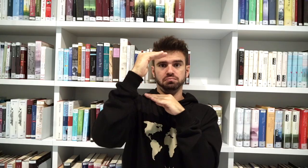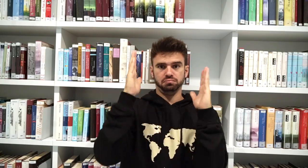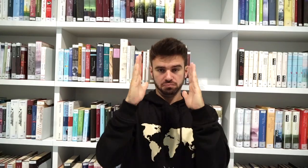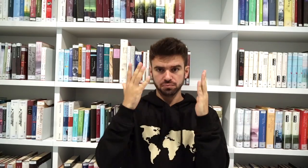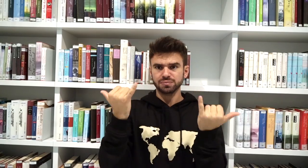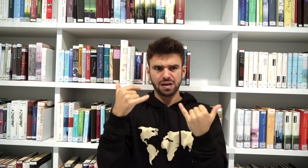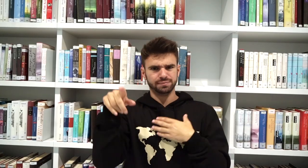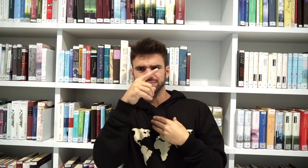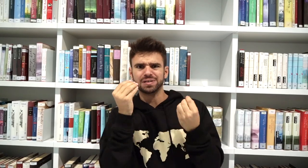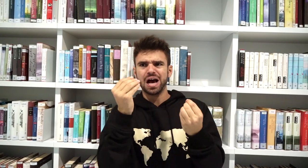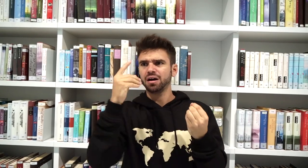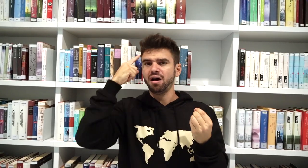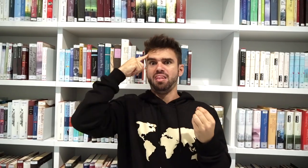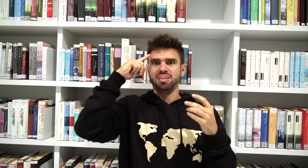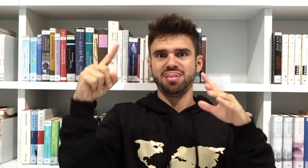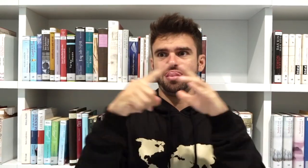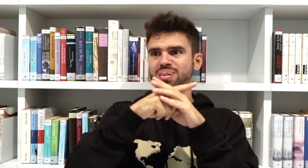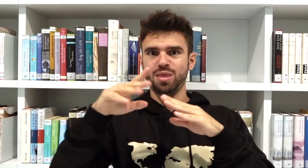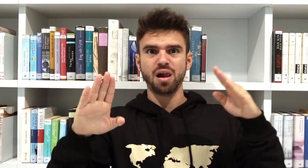How did they come up with this idea?